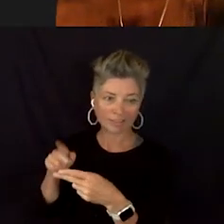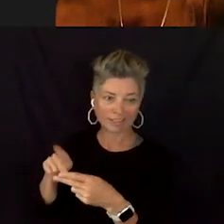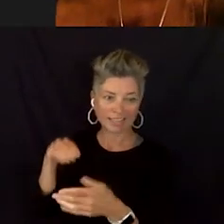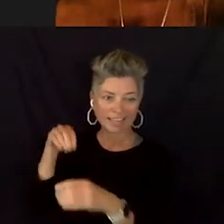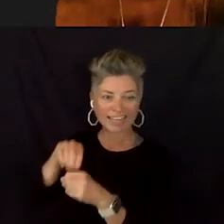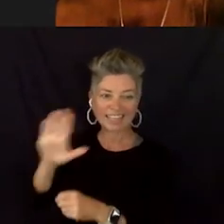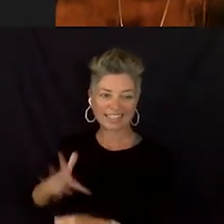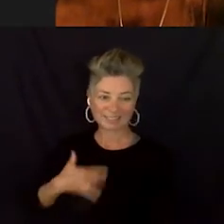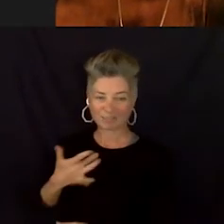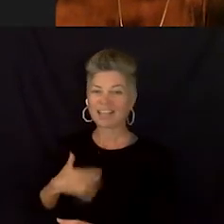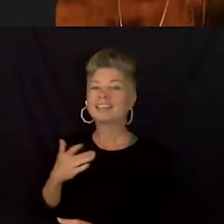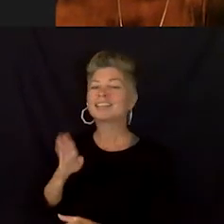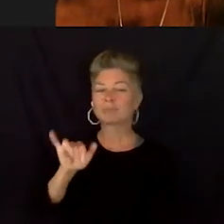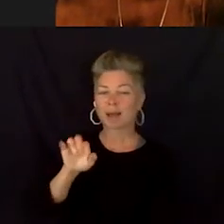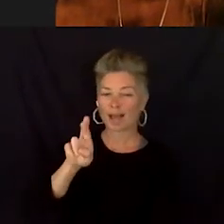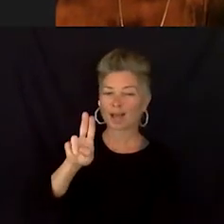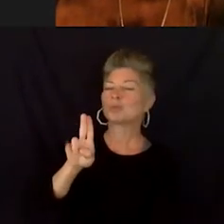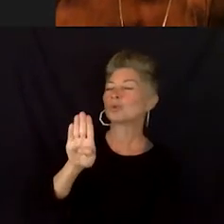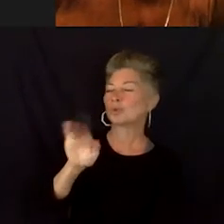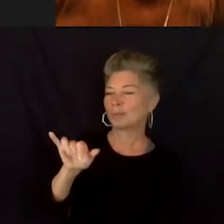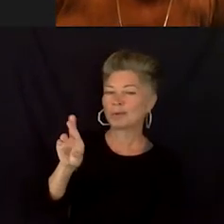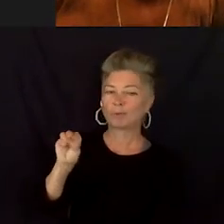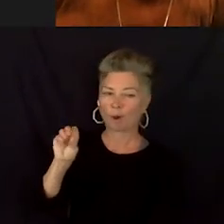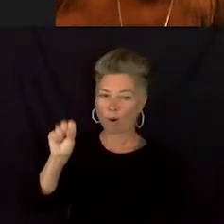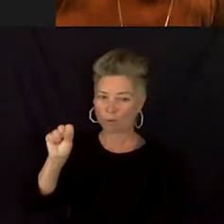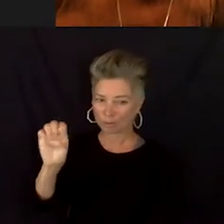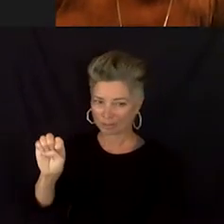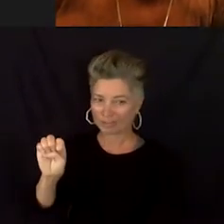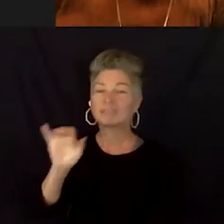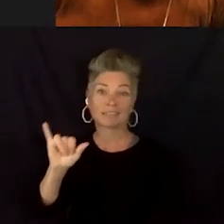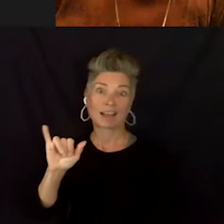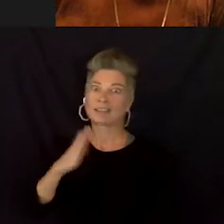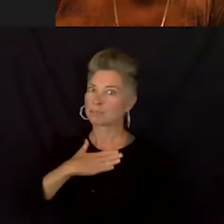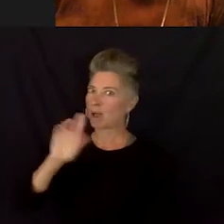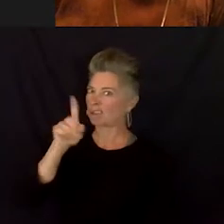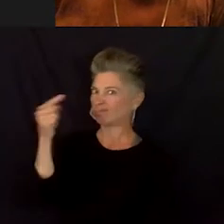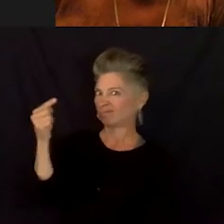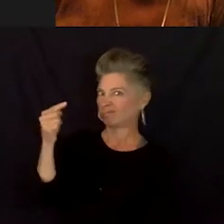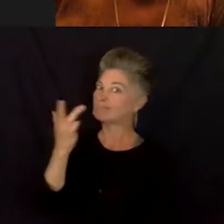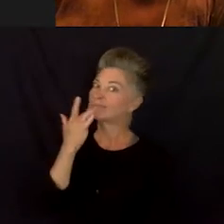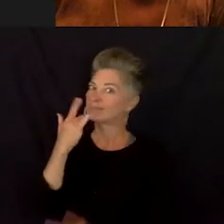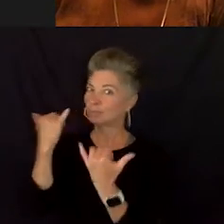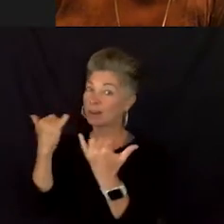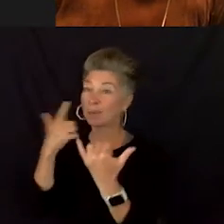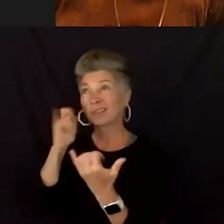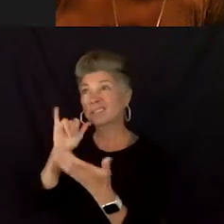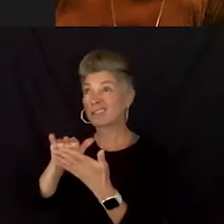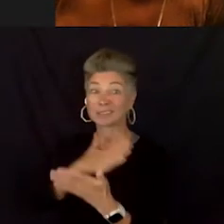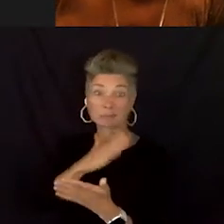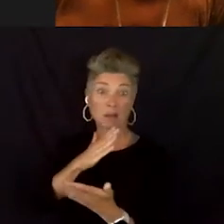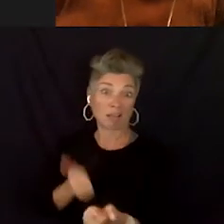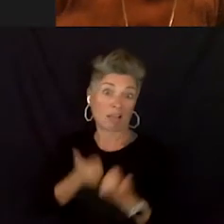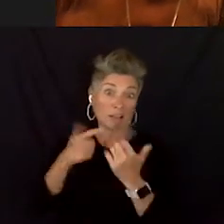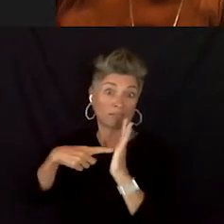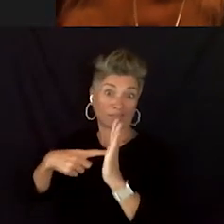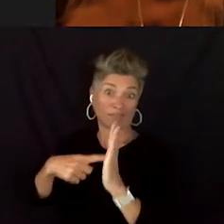So that's like my number one right now. Just because that's where I'm at in my life. Okay, you don't need a man.